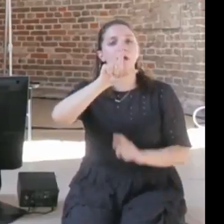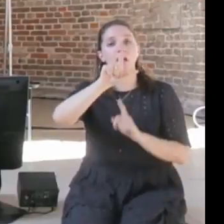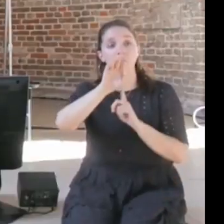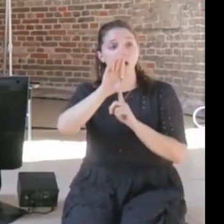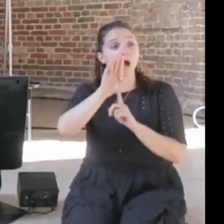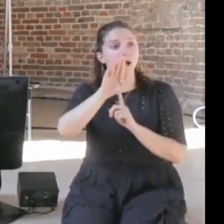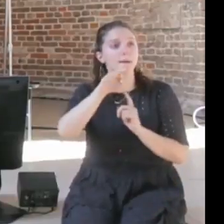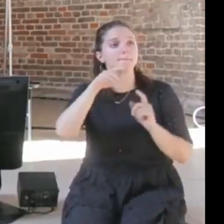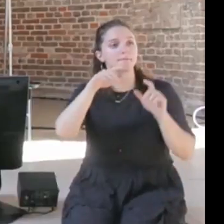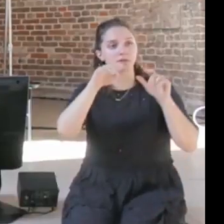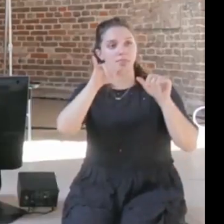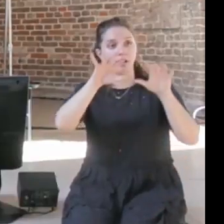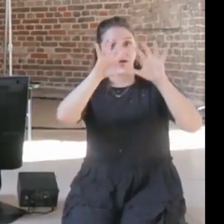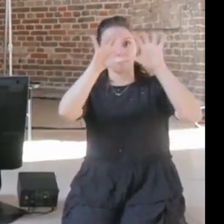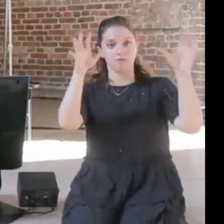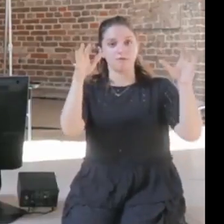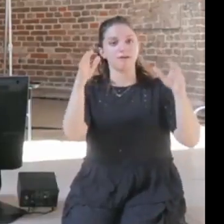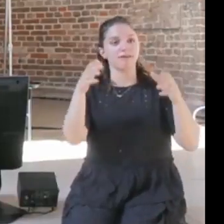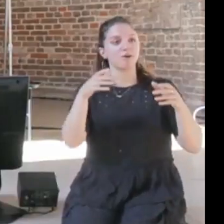and I know training.